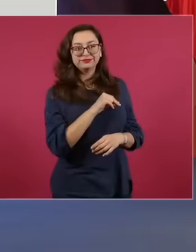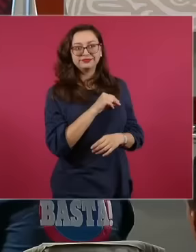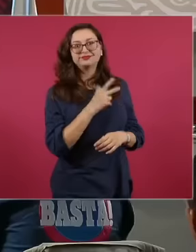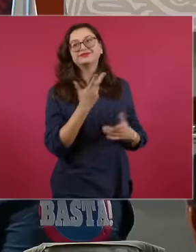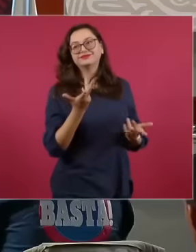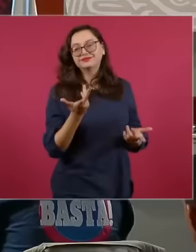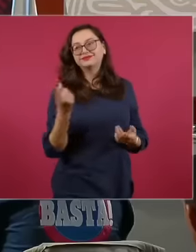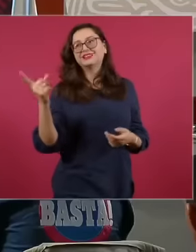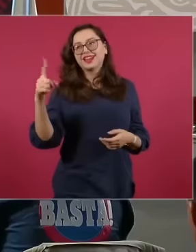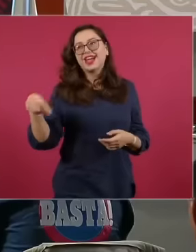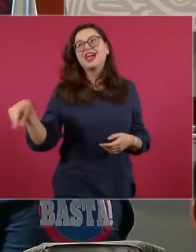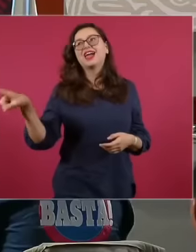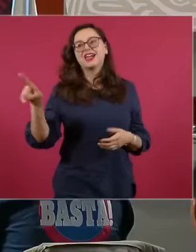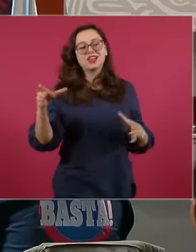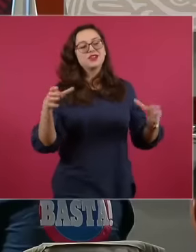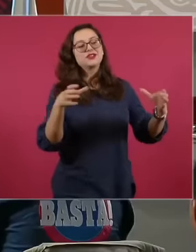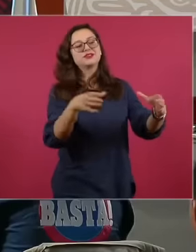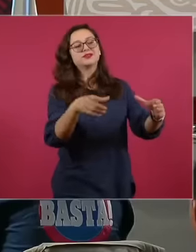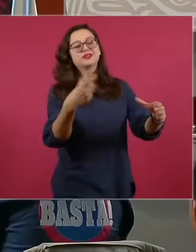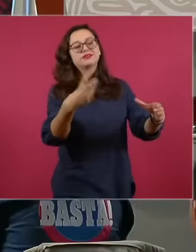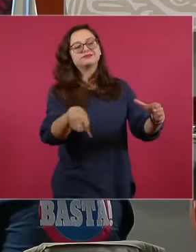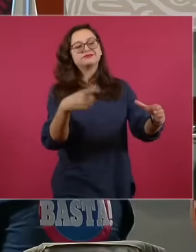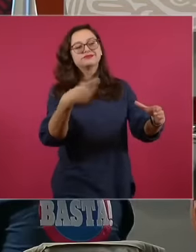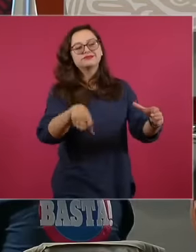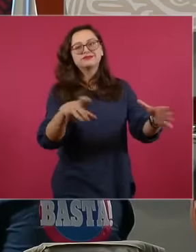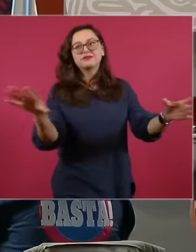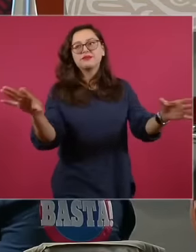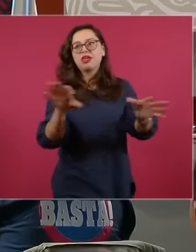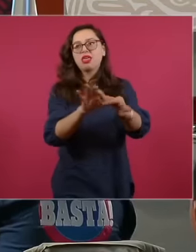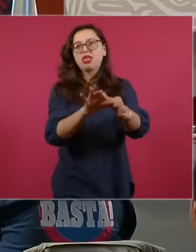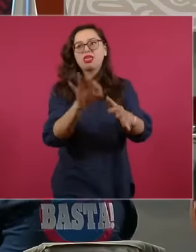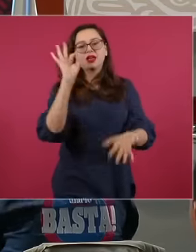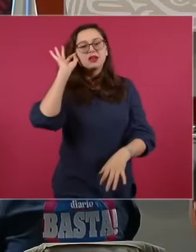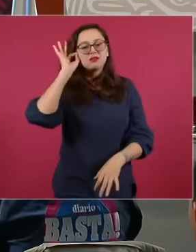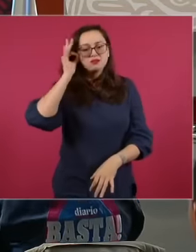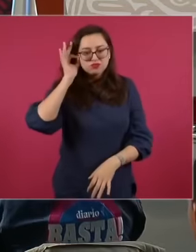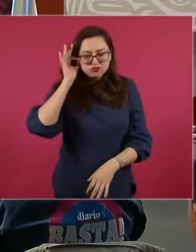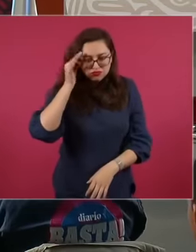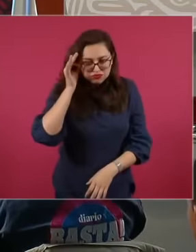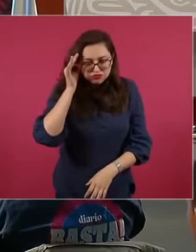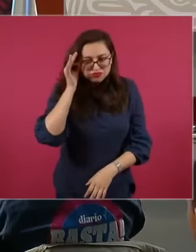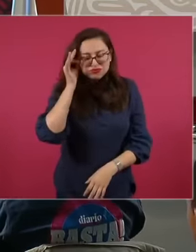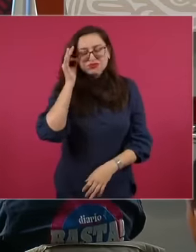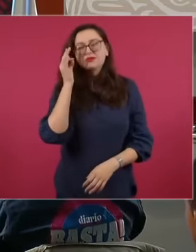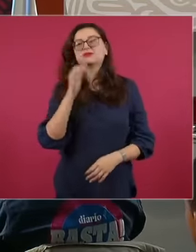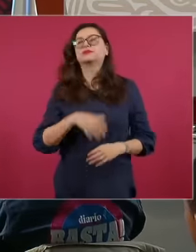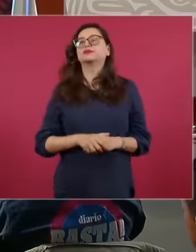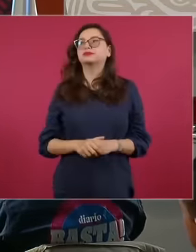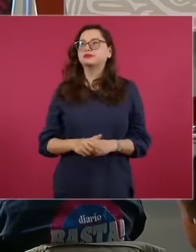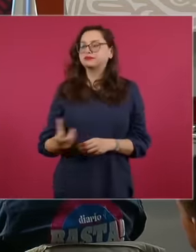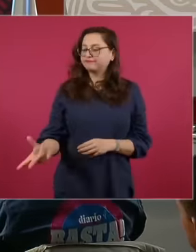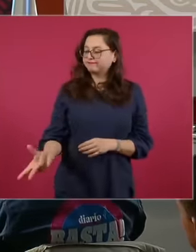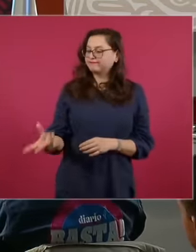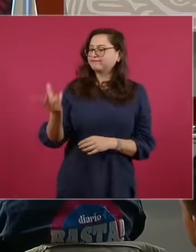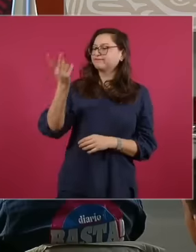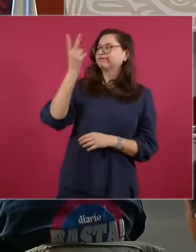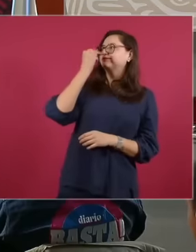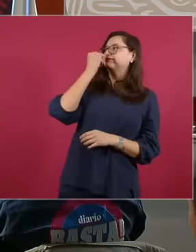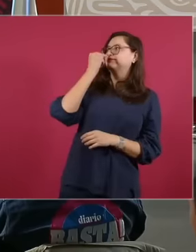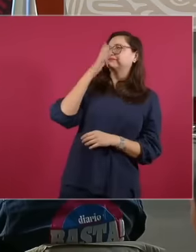declared inadmissible our well-founded request that the